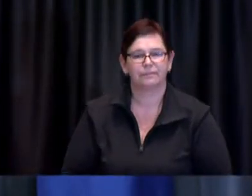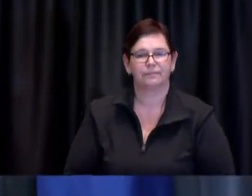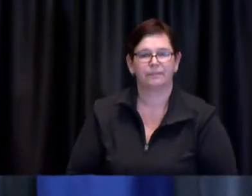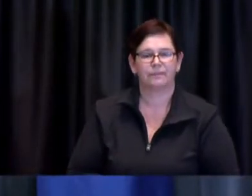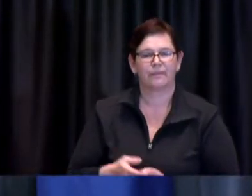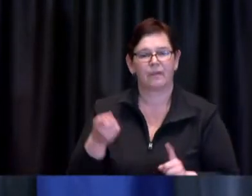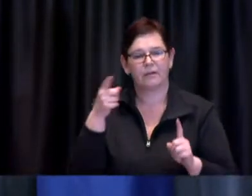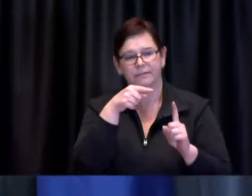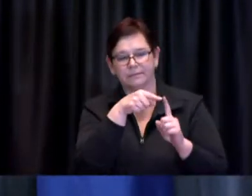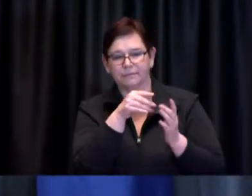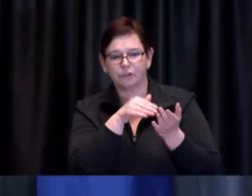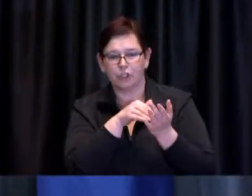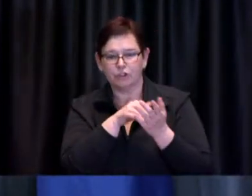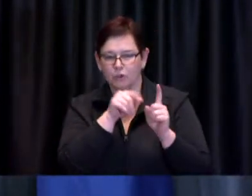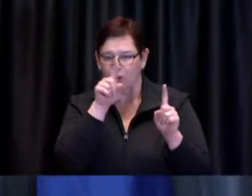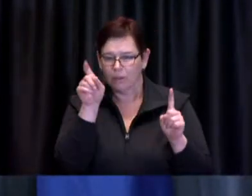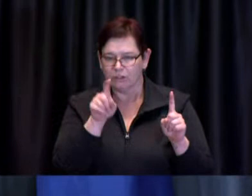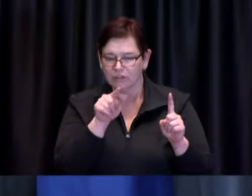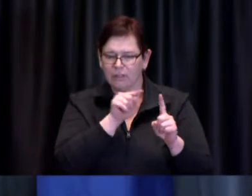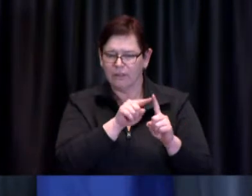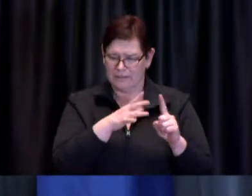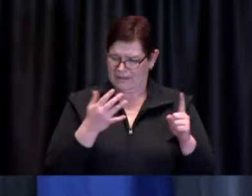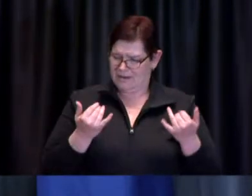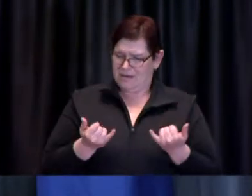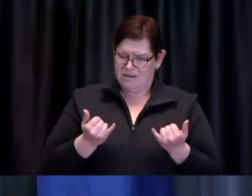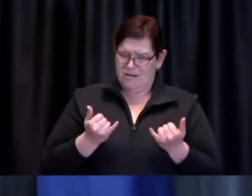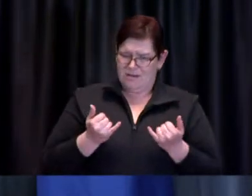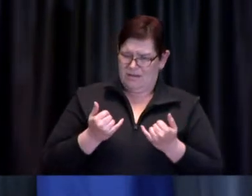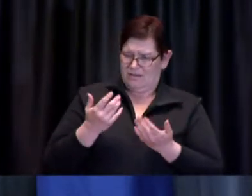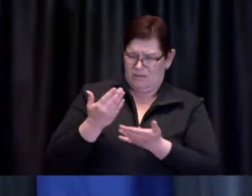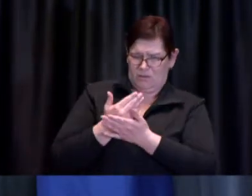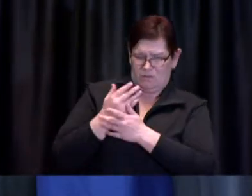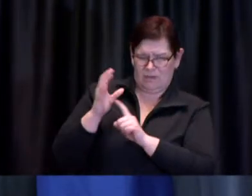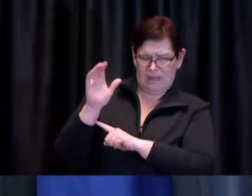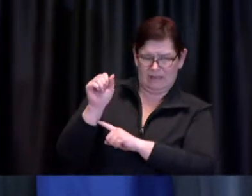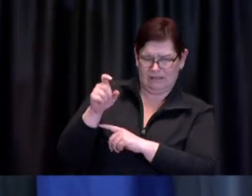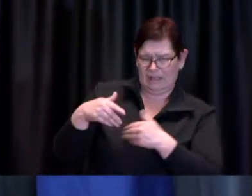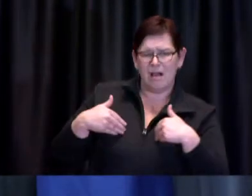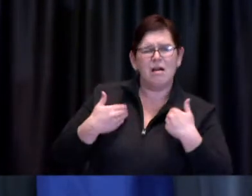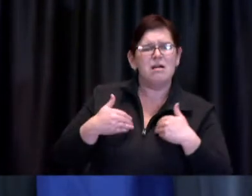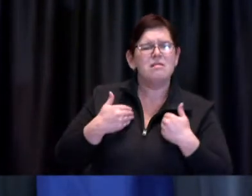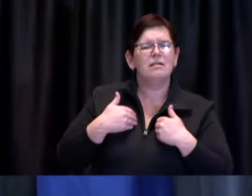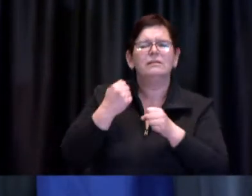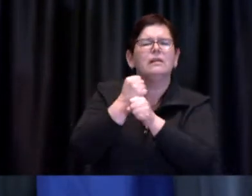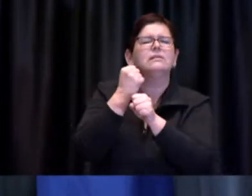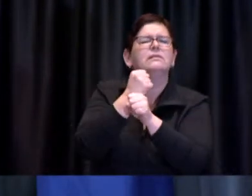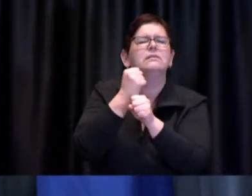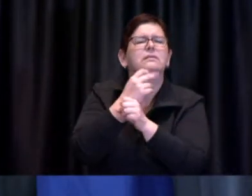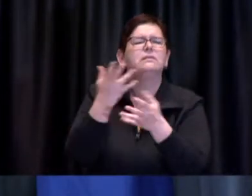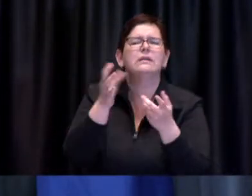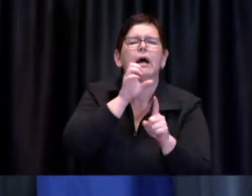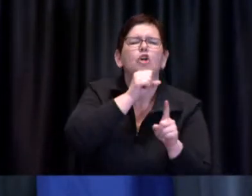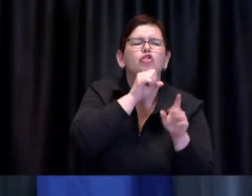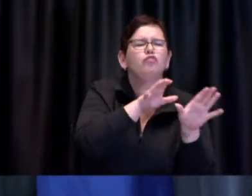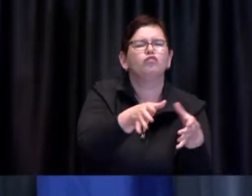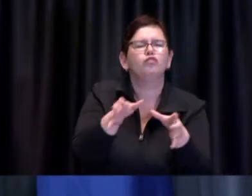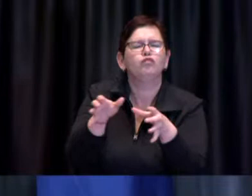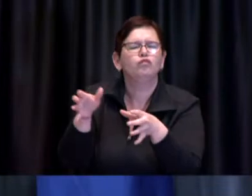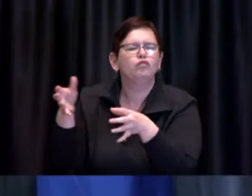seeing today uh by by age category I was asking uh your counterparts with Toronto Public Health